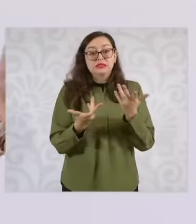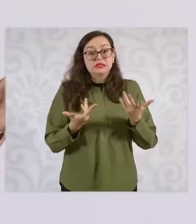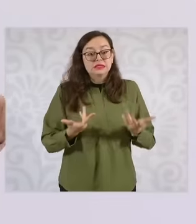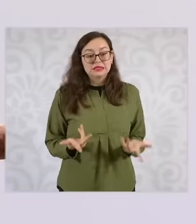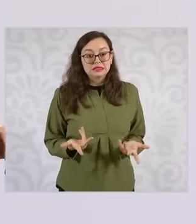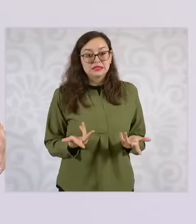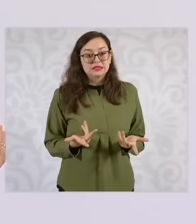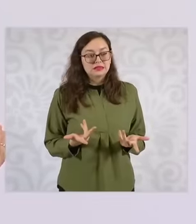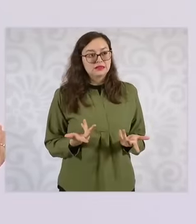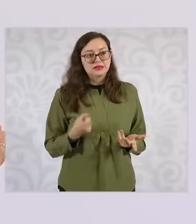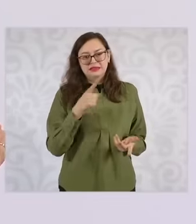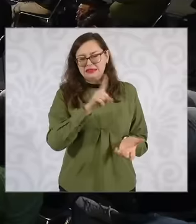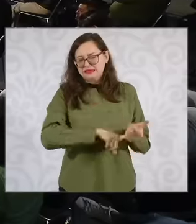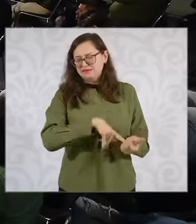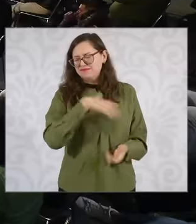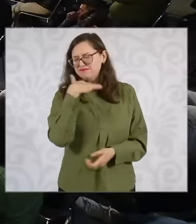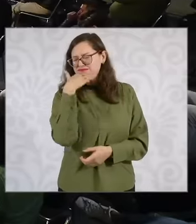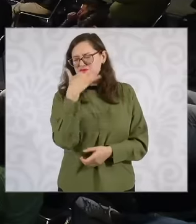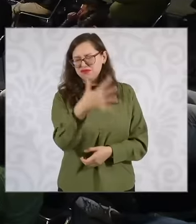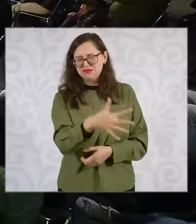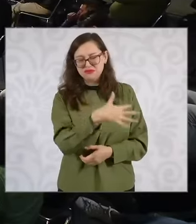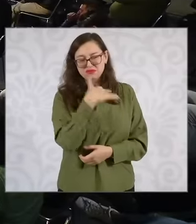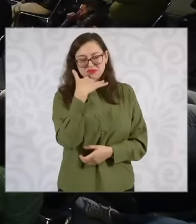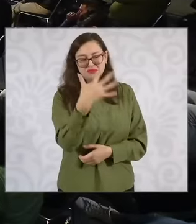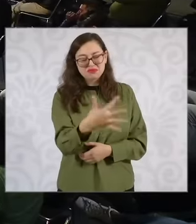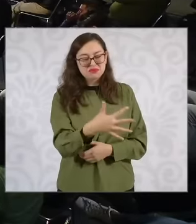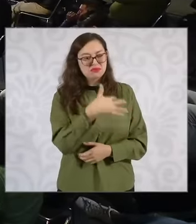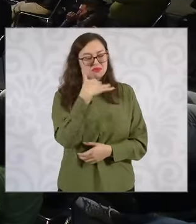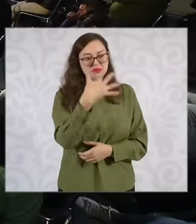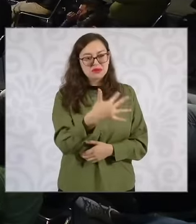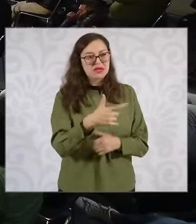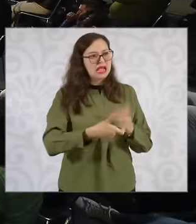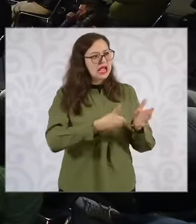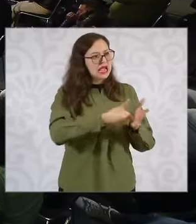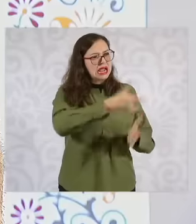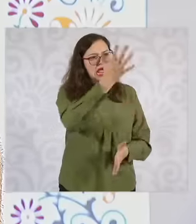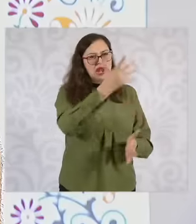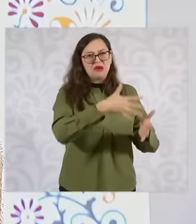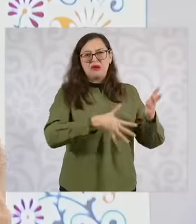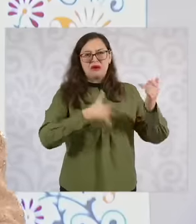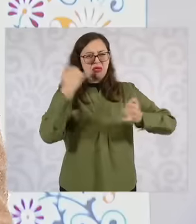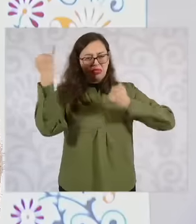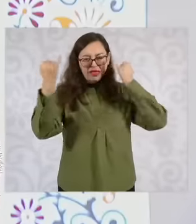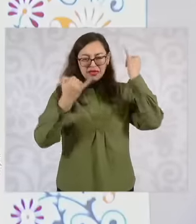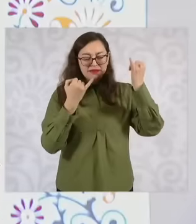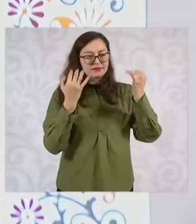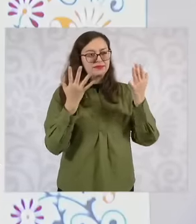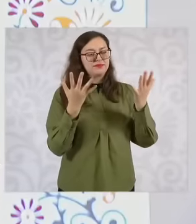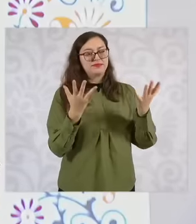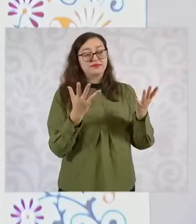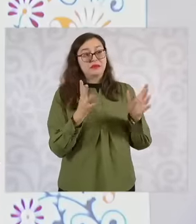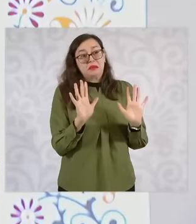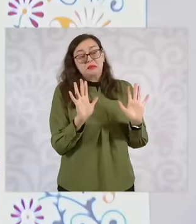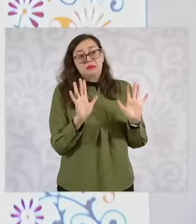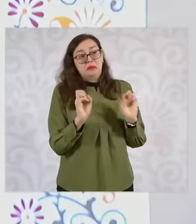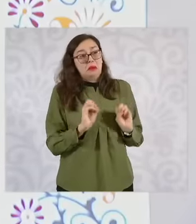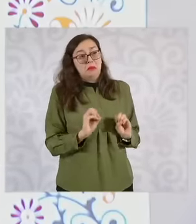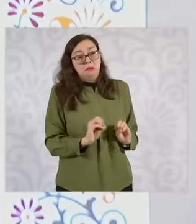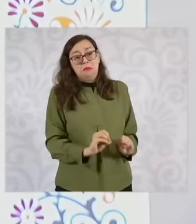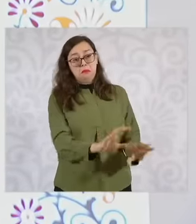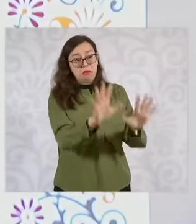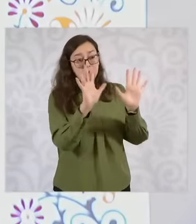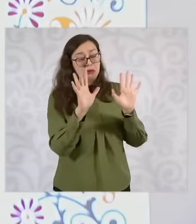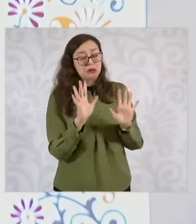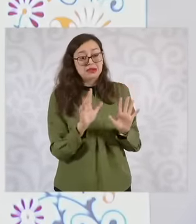with a lot of corruption And speculation so we must give a solution to those homes those 600,000